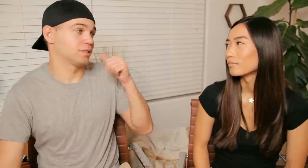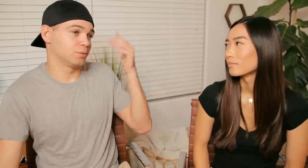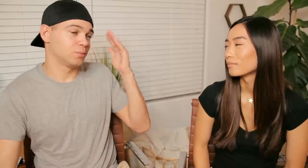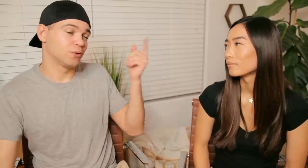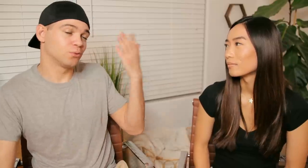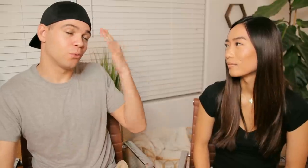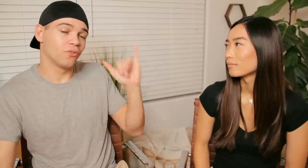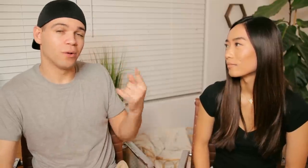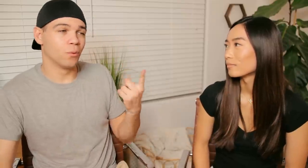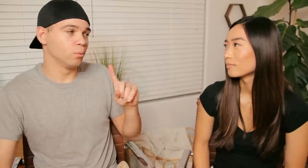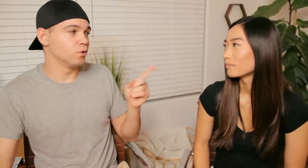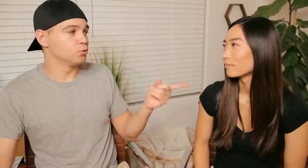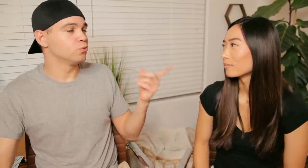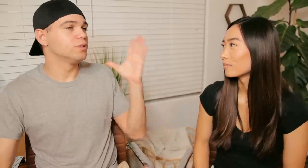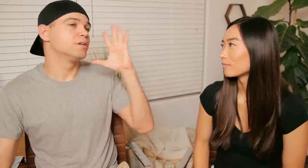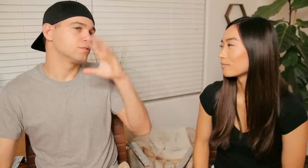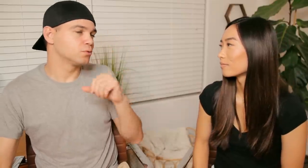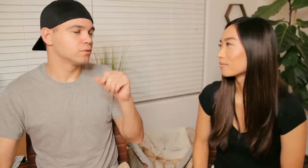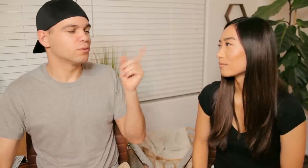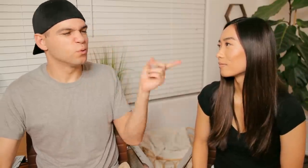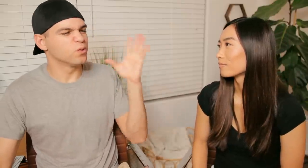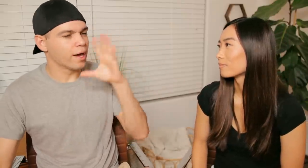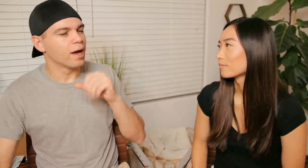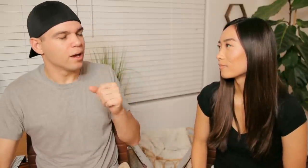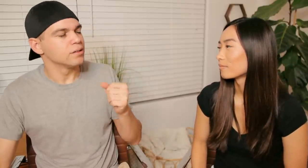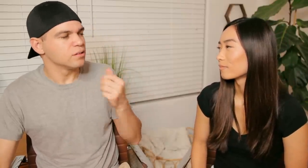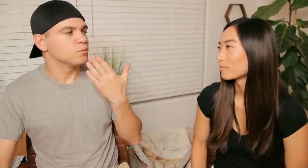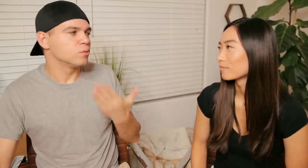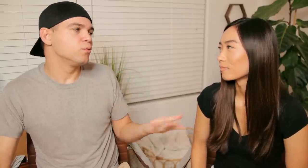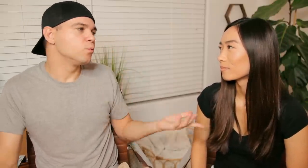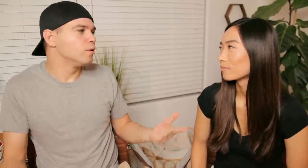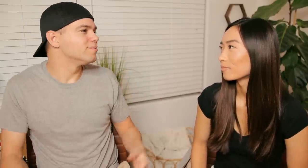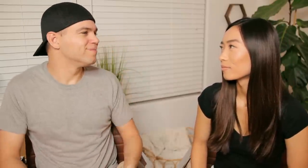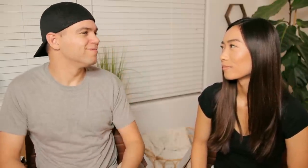I didn't expect you to know that one but you guessed pretty close